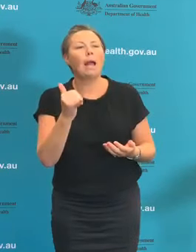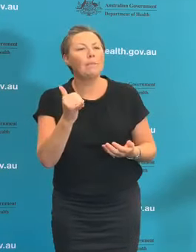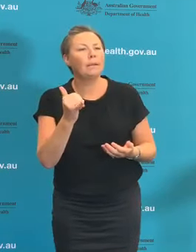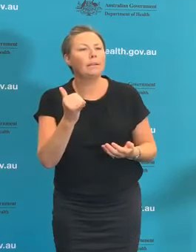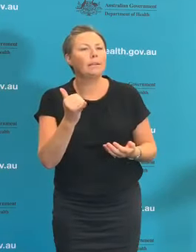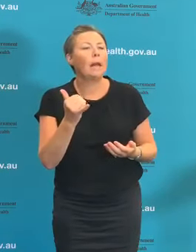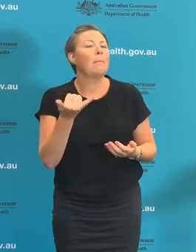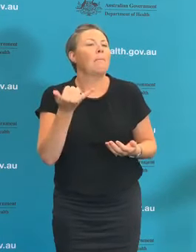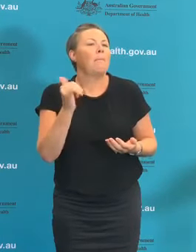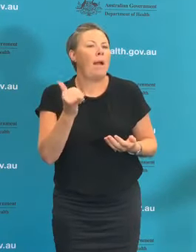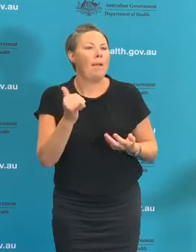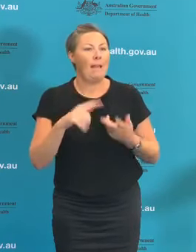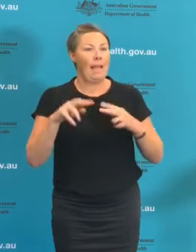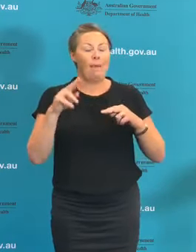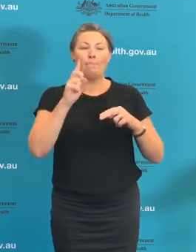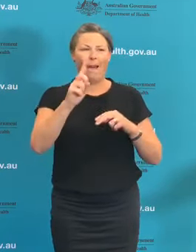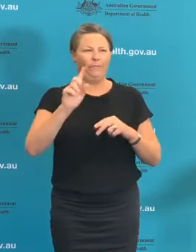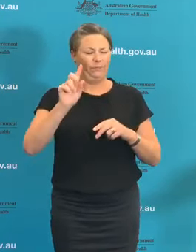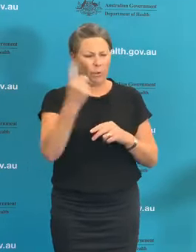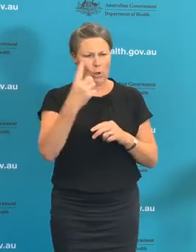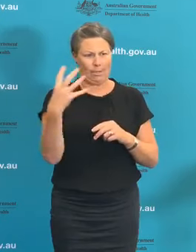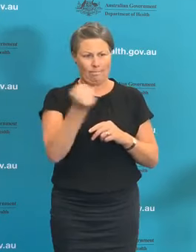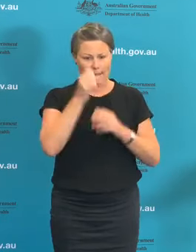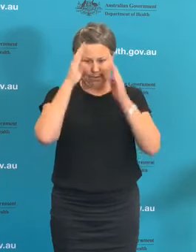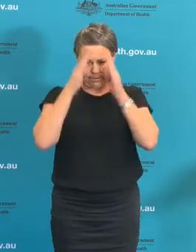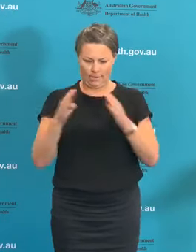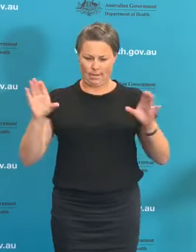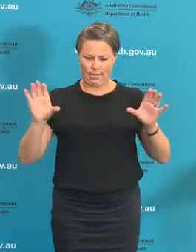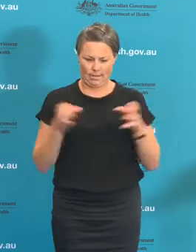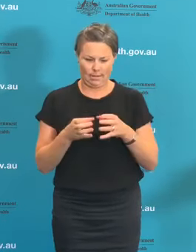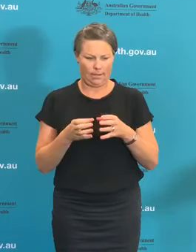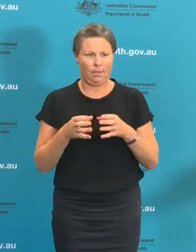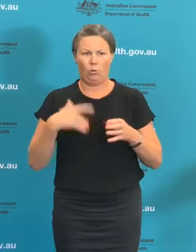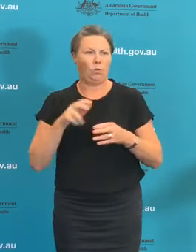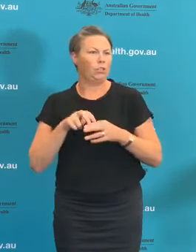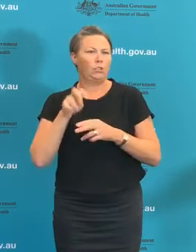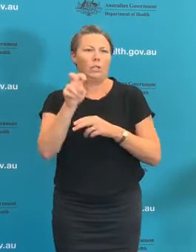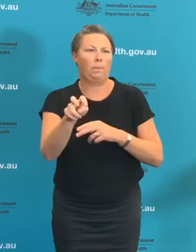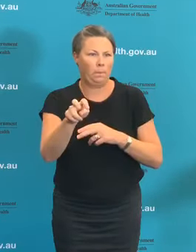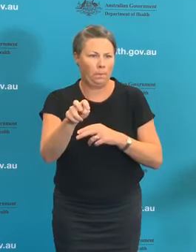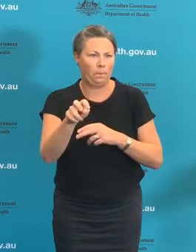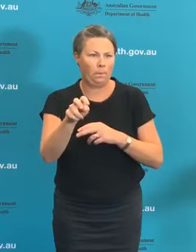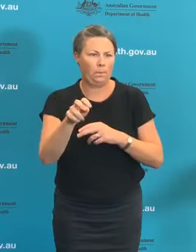suppression strategy. The problem is that we just have to acknowledge the